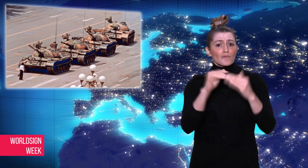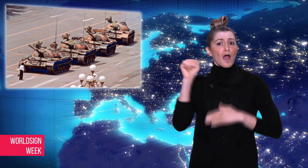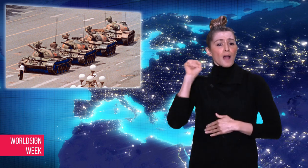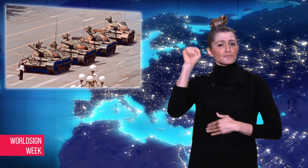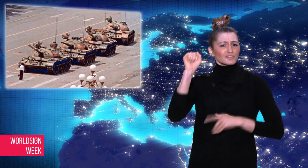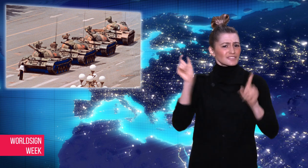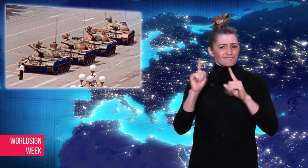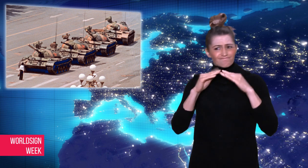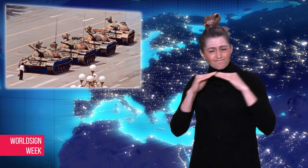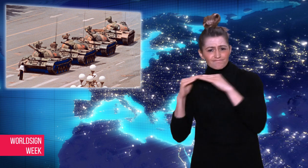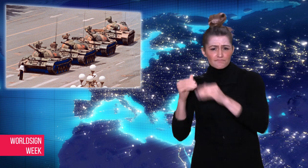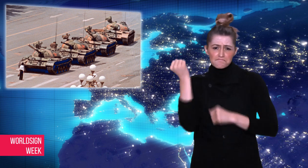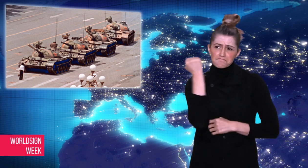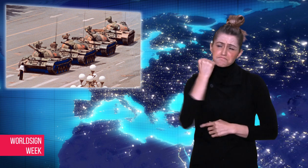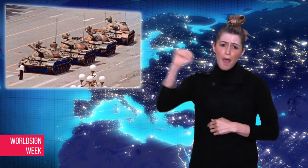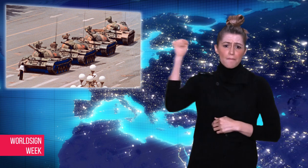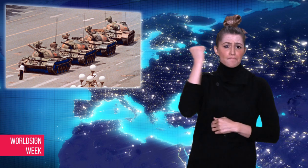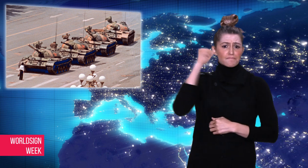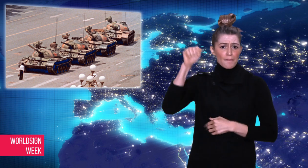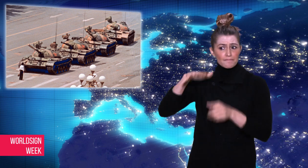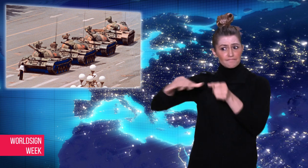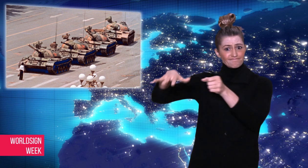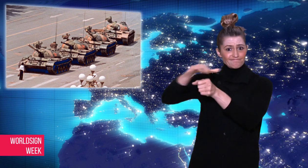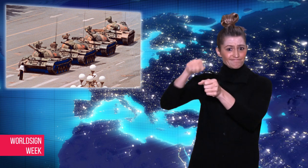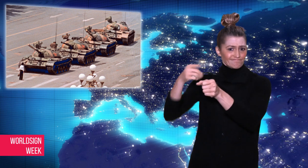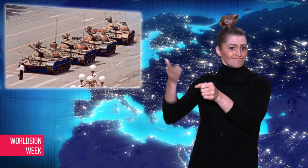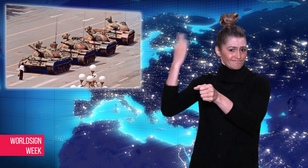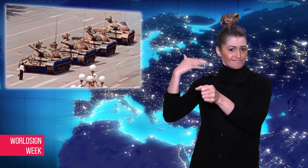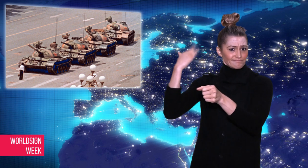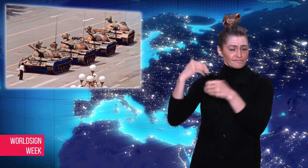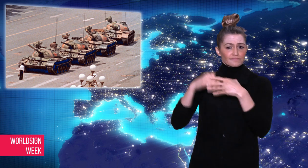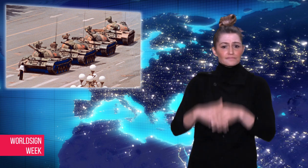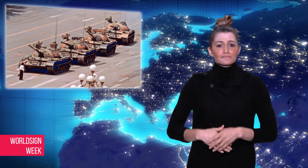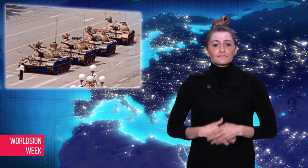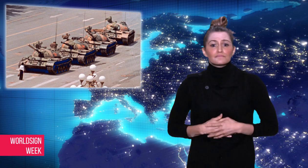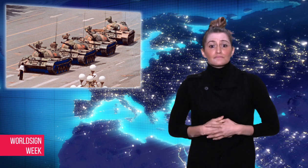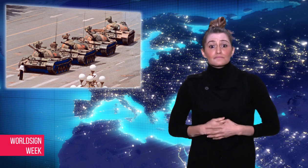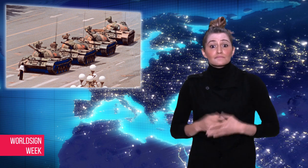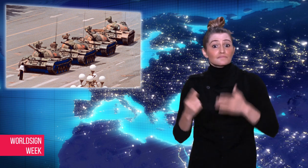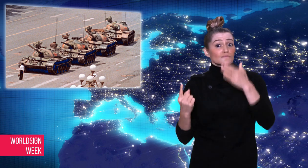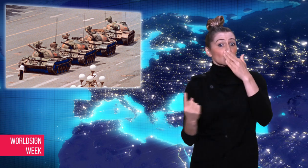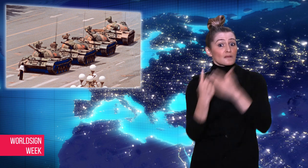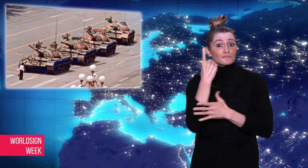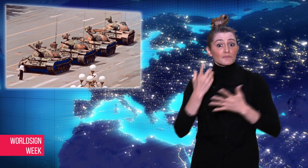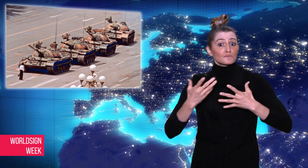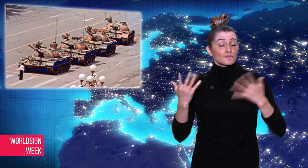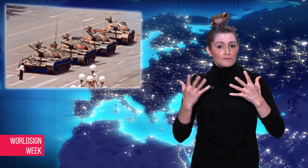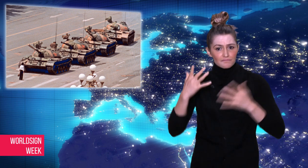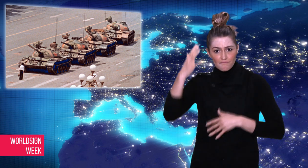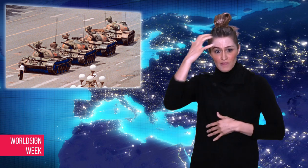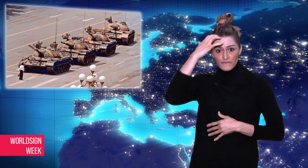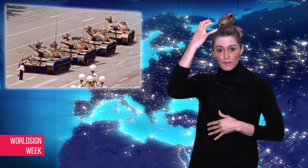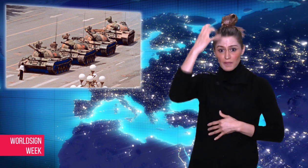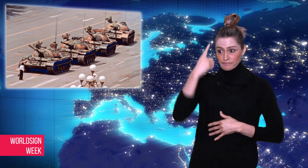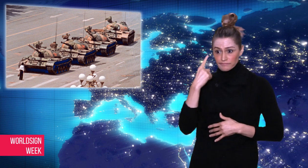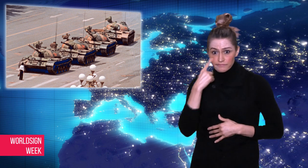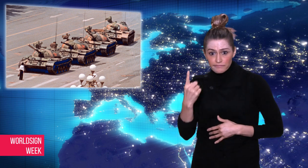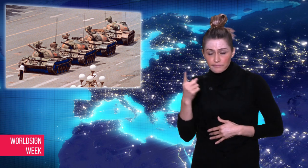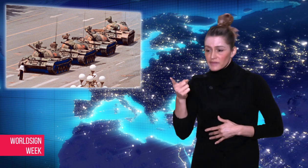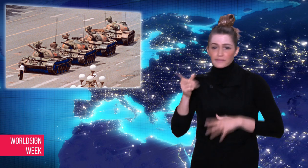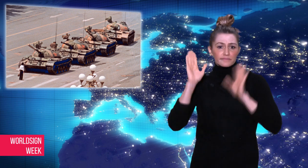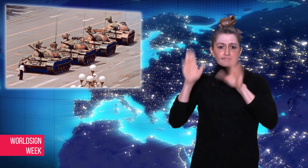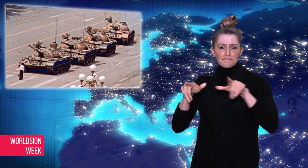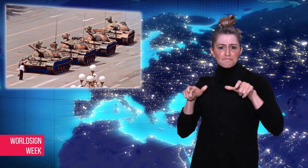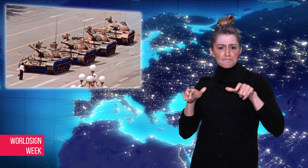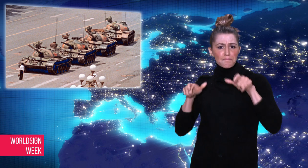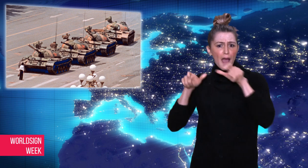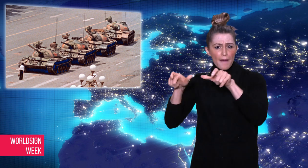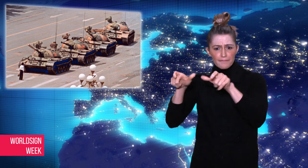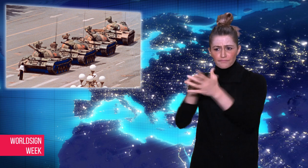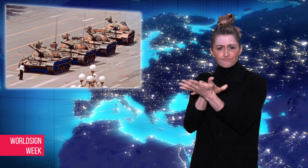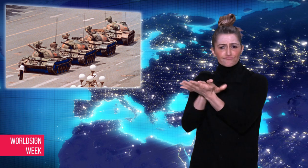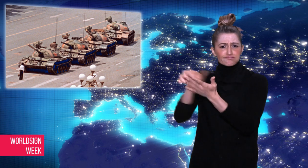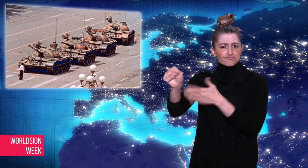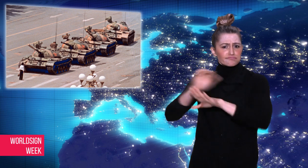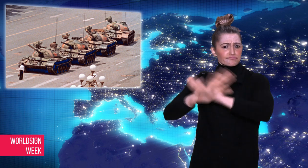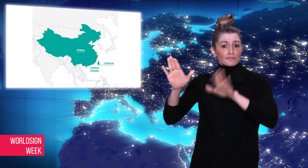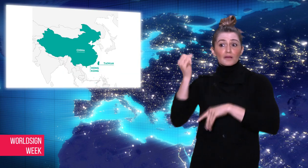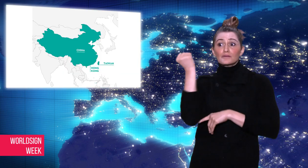The protests ended with a government crackdown which